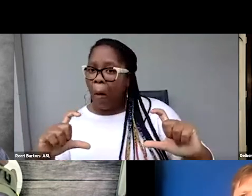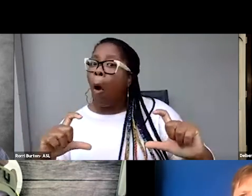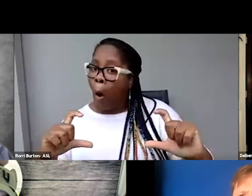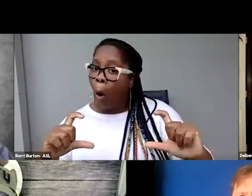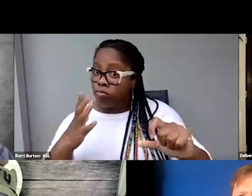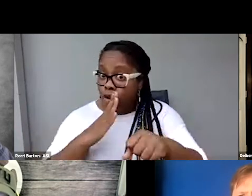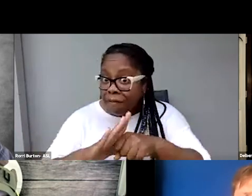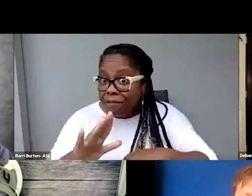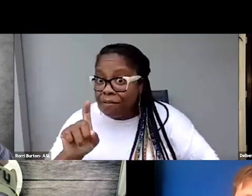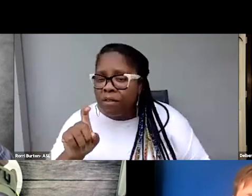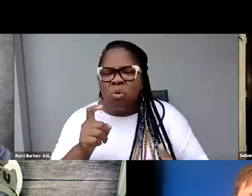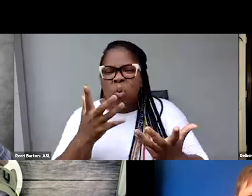What are you looking for?